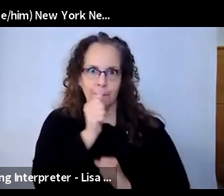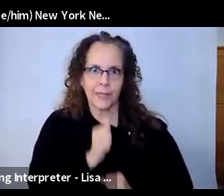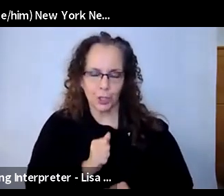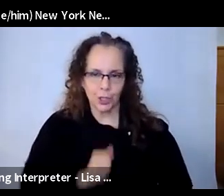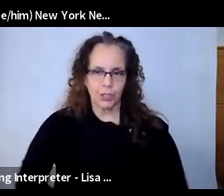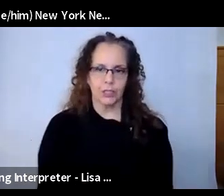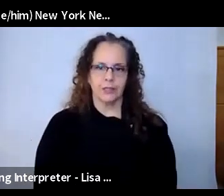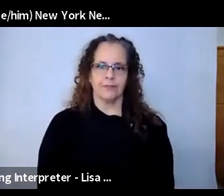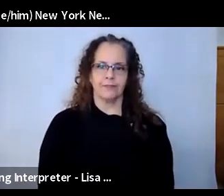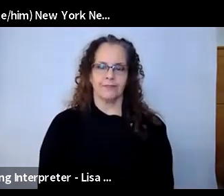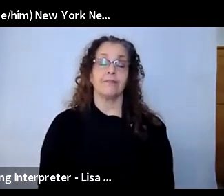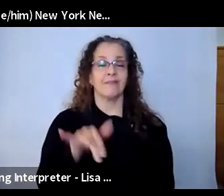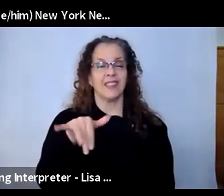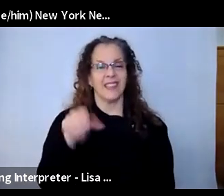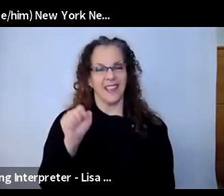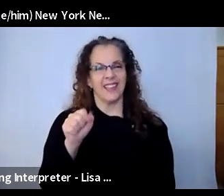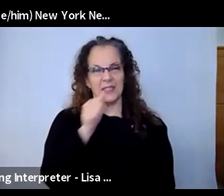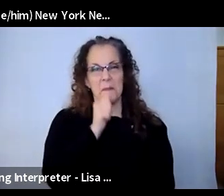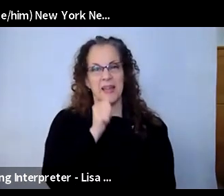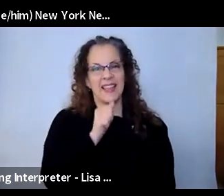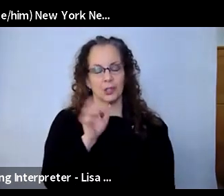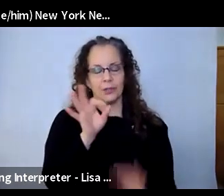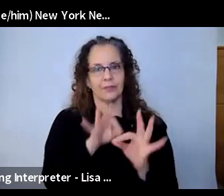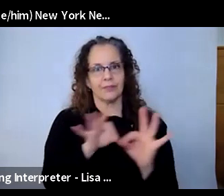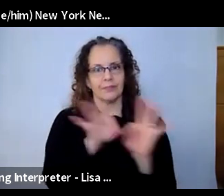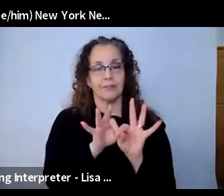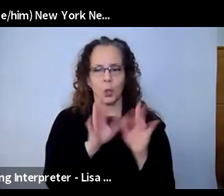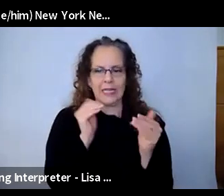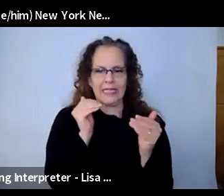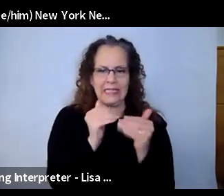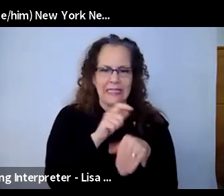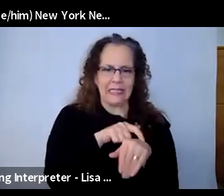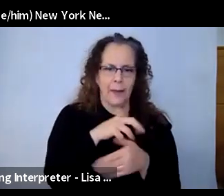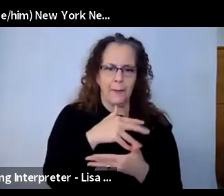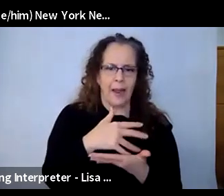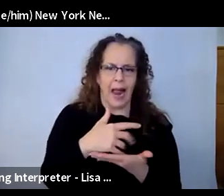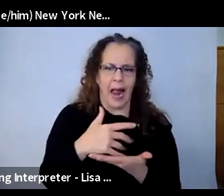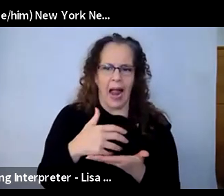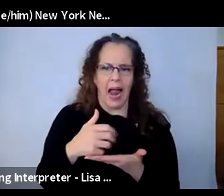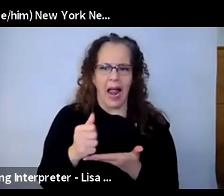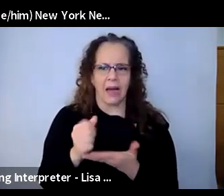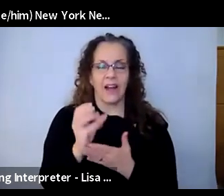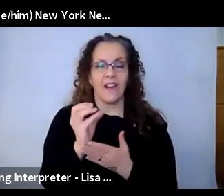David Shane: Patience is key. Thank you. We are almost out of time. In our last just few seconds, I want to ask each of